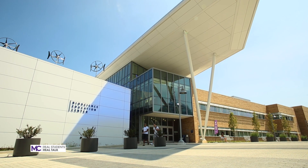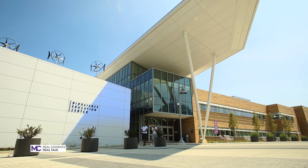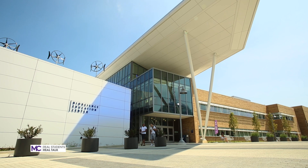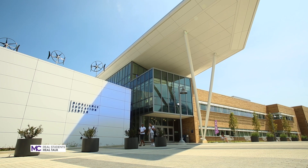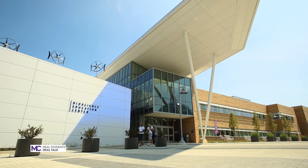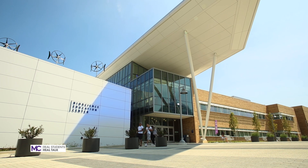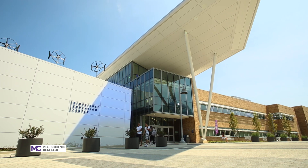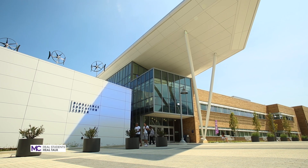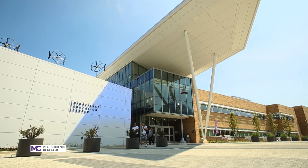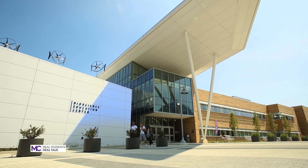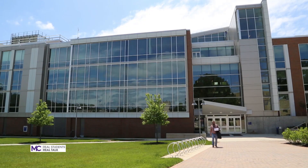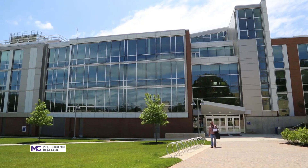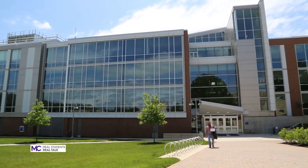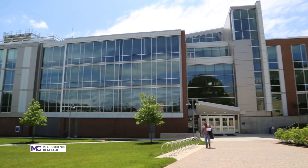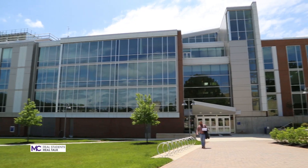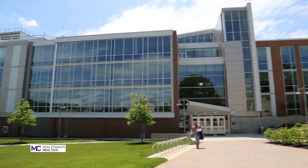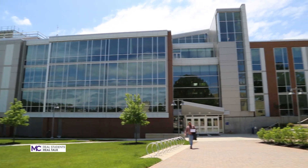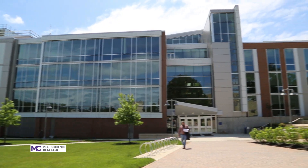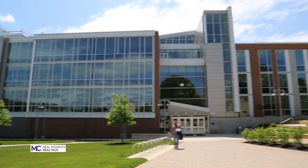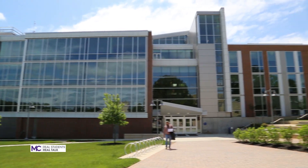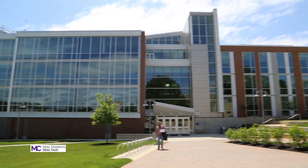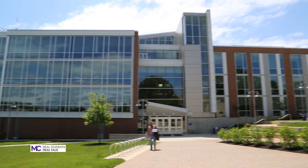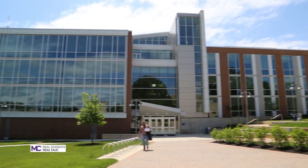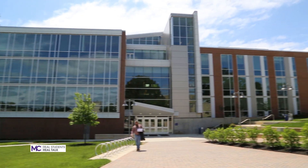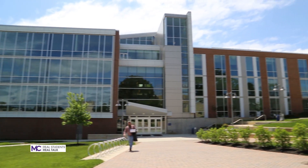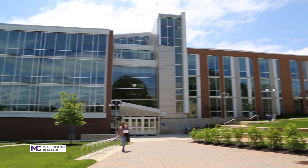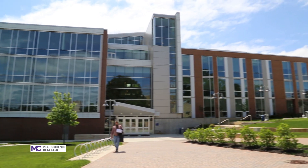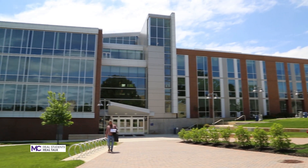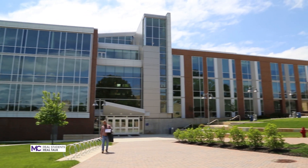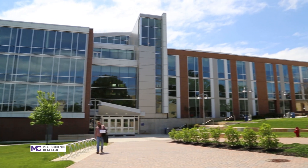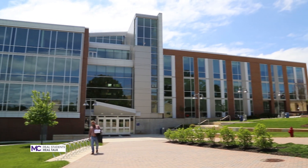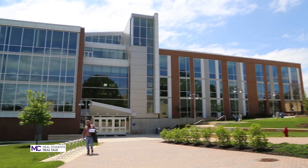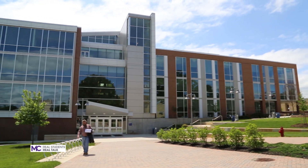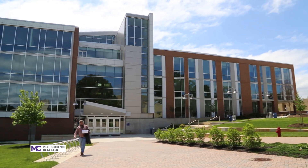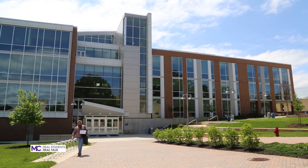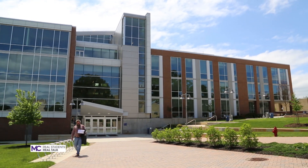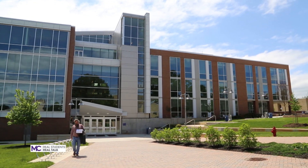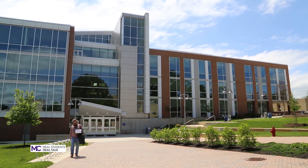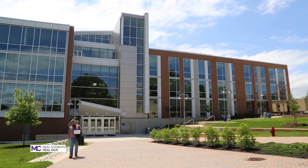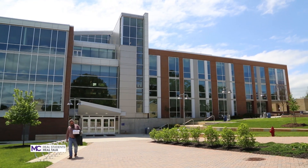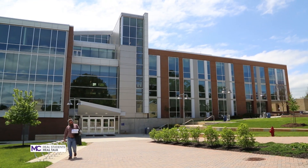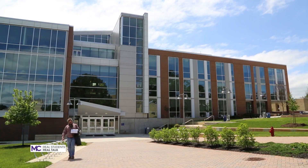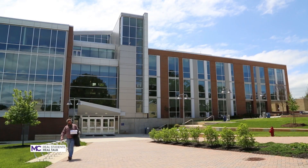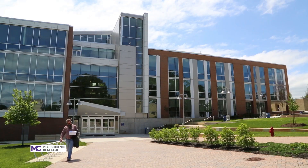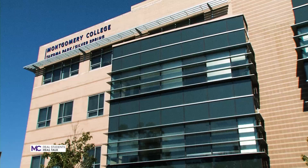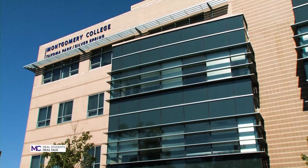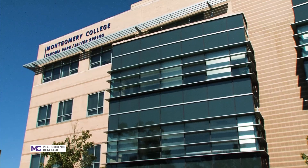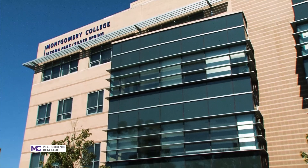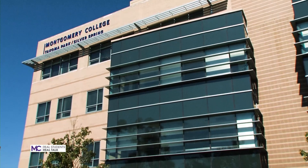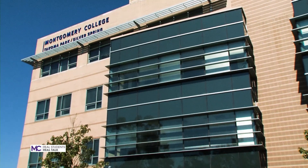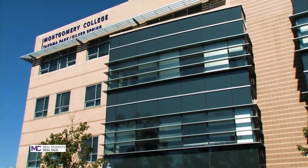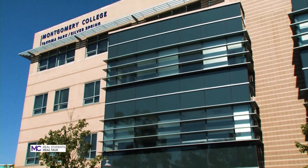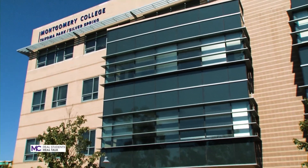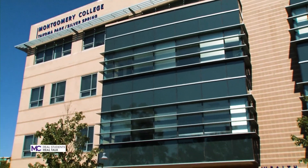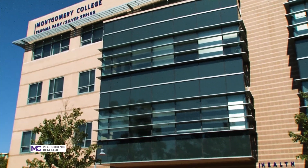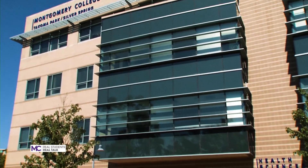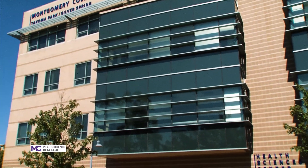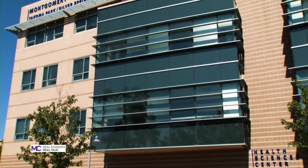to Rockville Rockville to or no it's yes